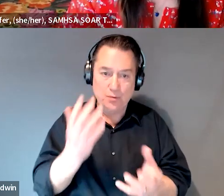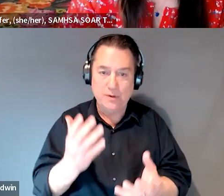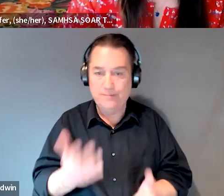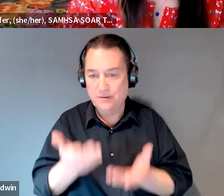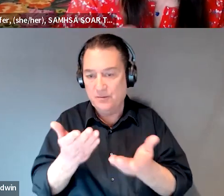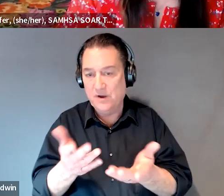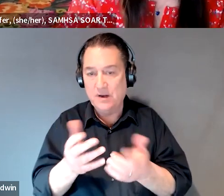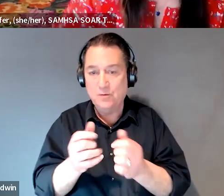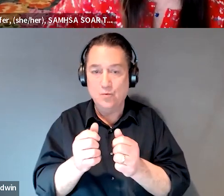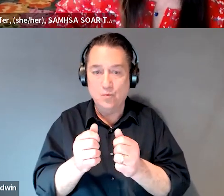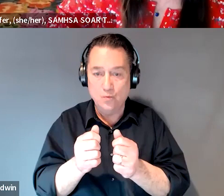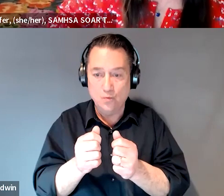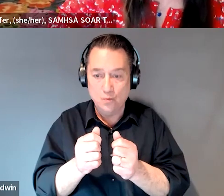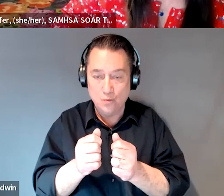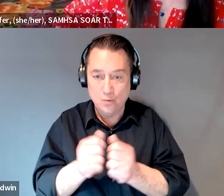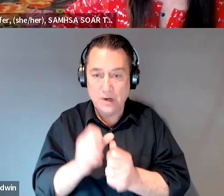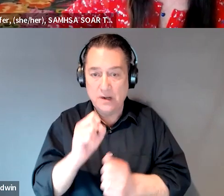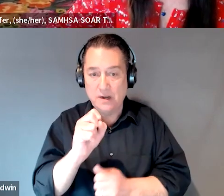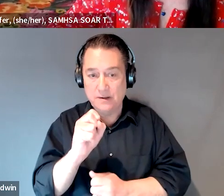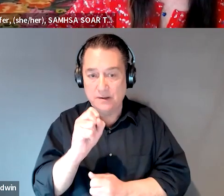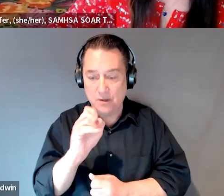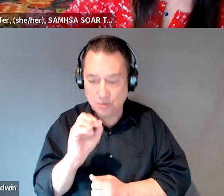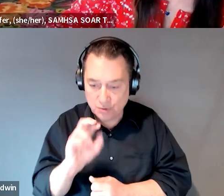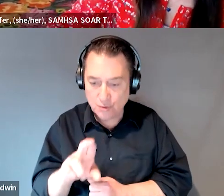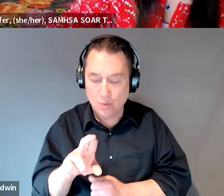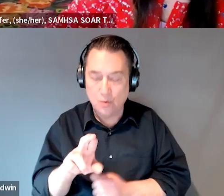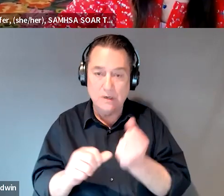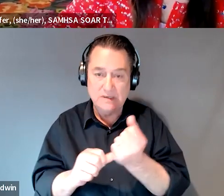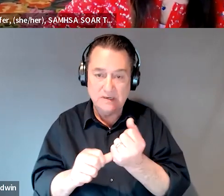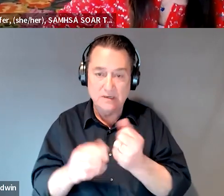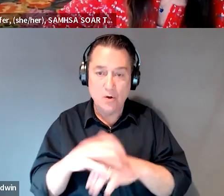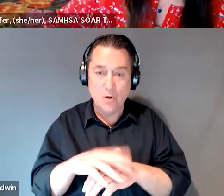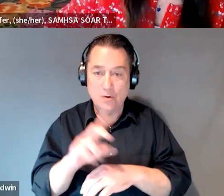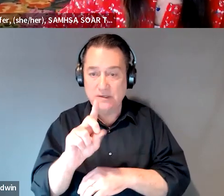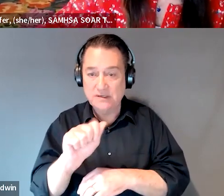with SOAR assistance on their disability application, what's that process like for you?